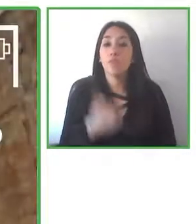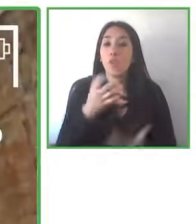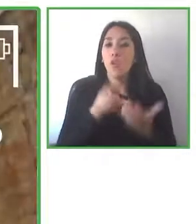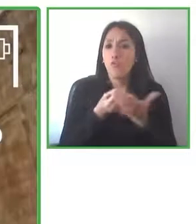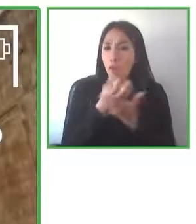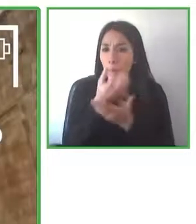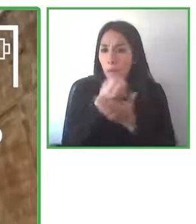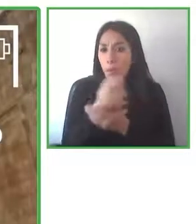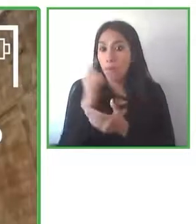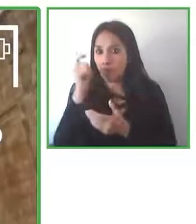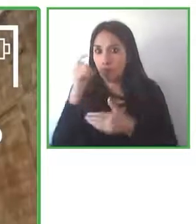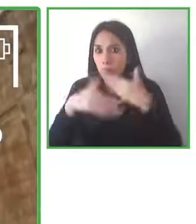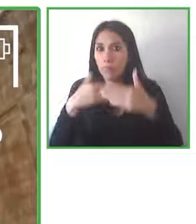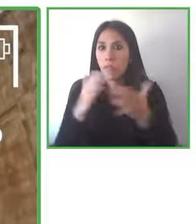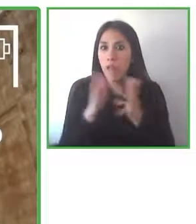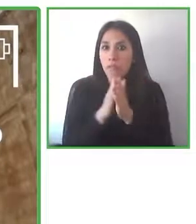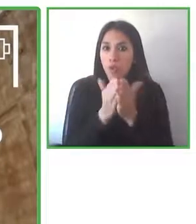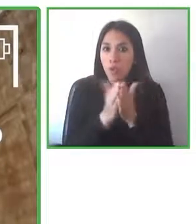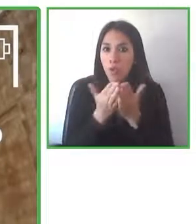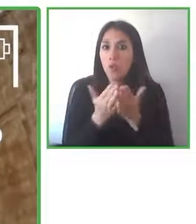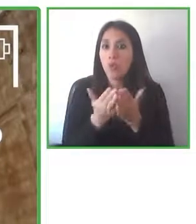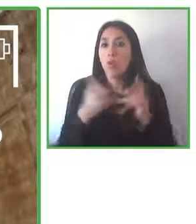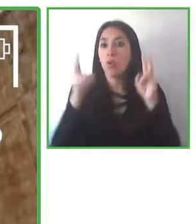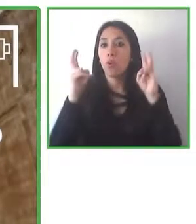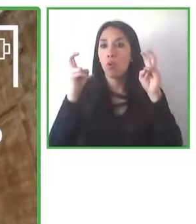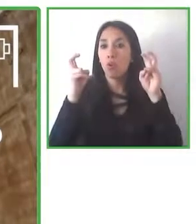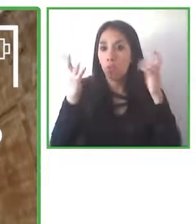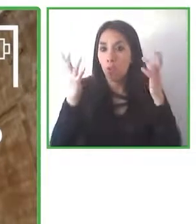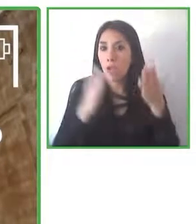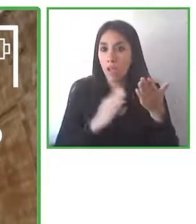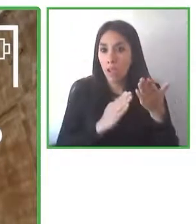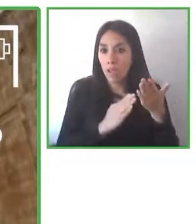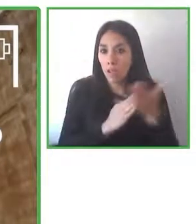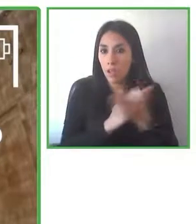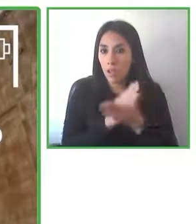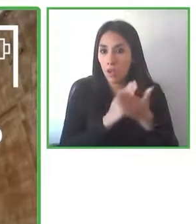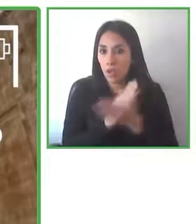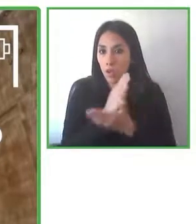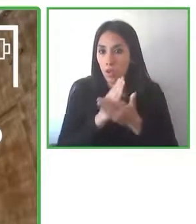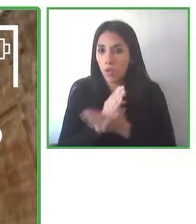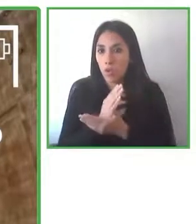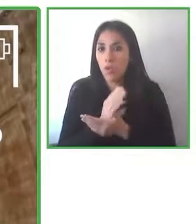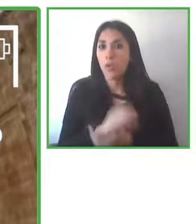of the reading materials that they're offered accessibility to books through Mais Diferenças